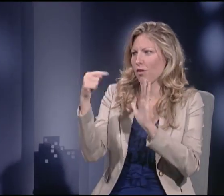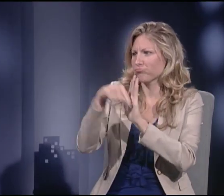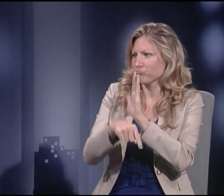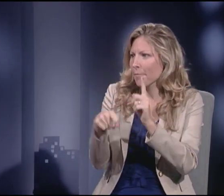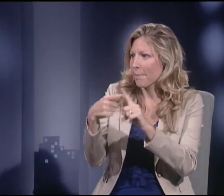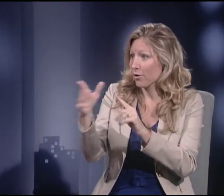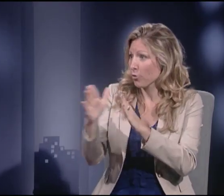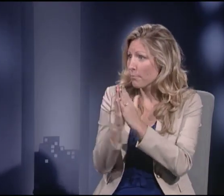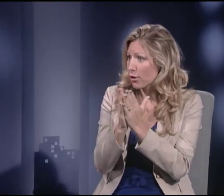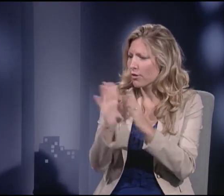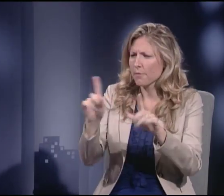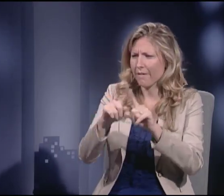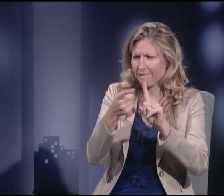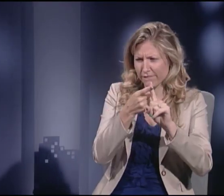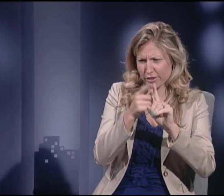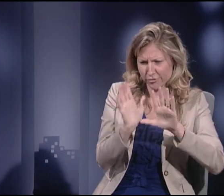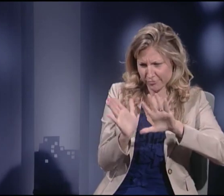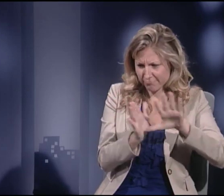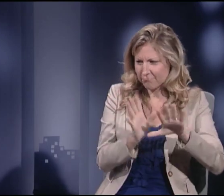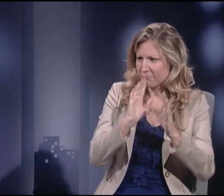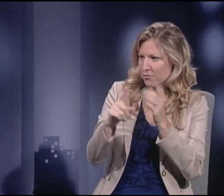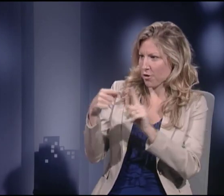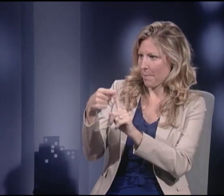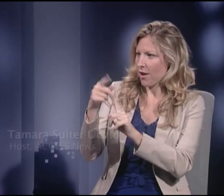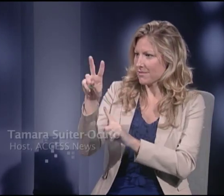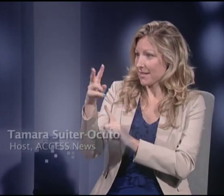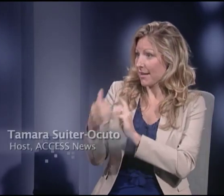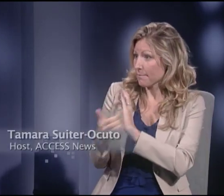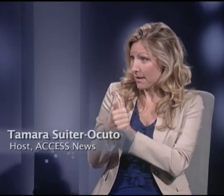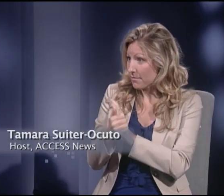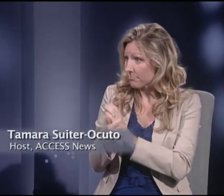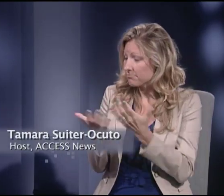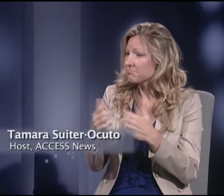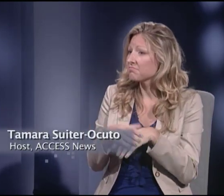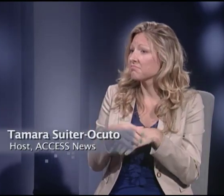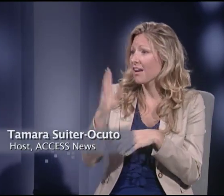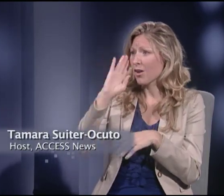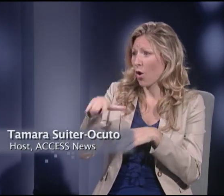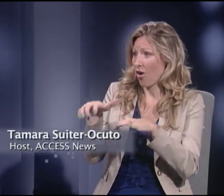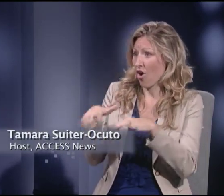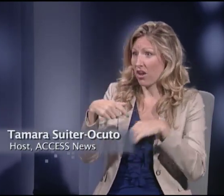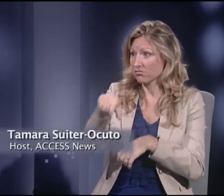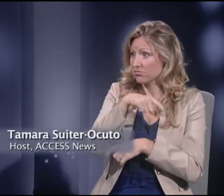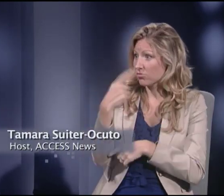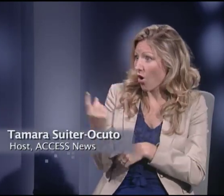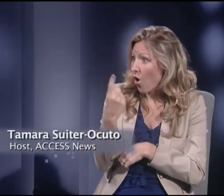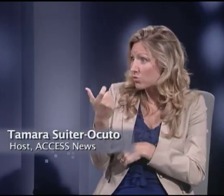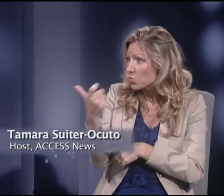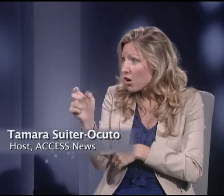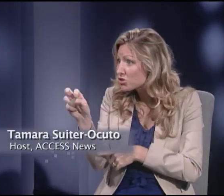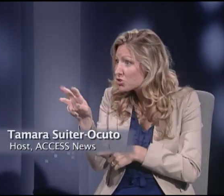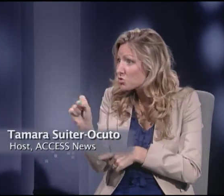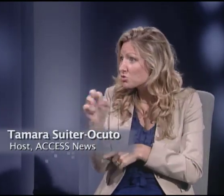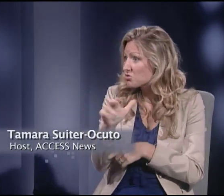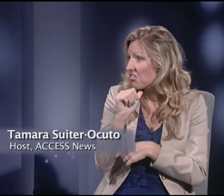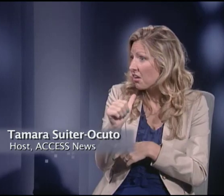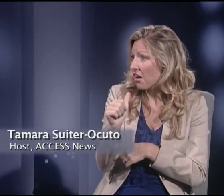We want to talk more about your book, but first, we're going to talk a little bit about the Second Amendment. I know our audience, a lot